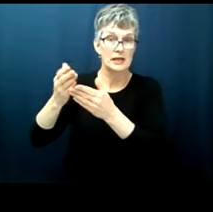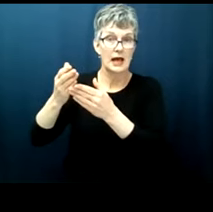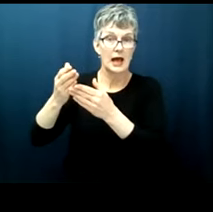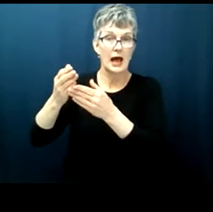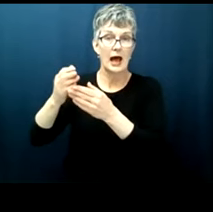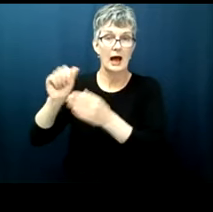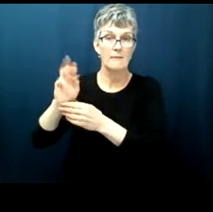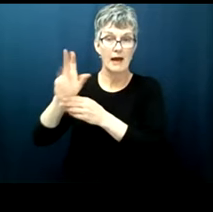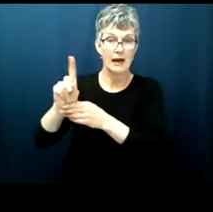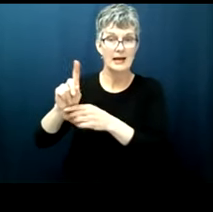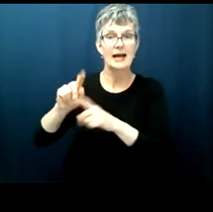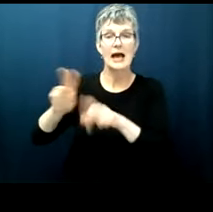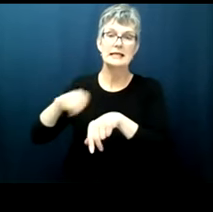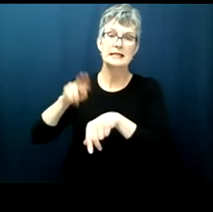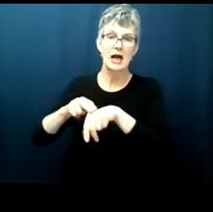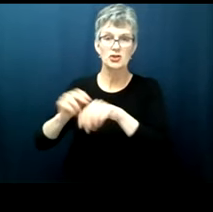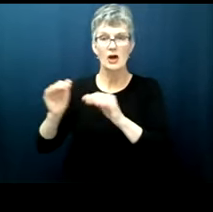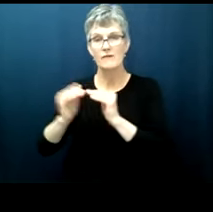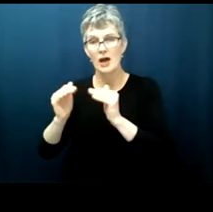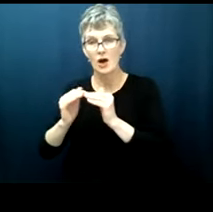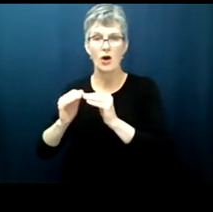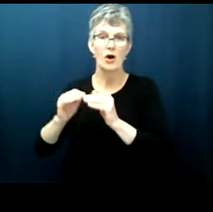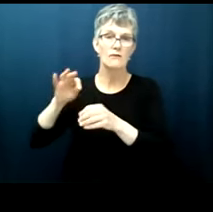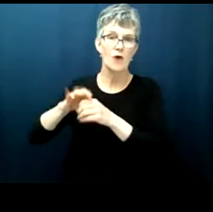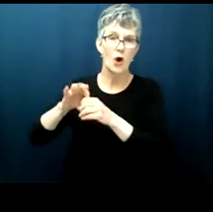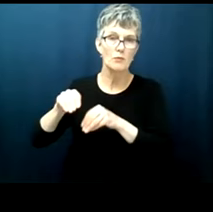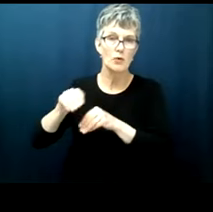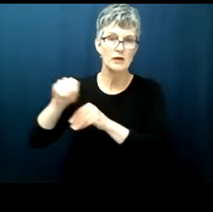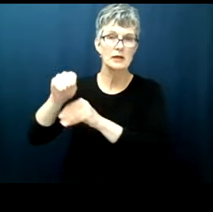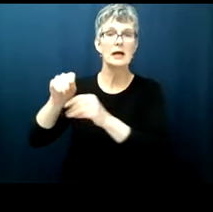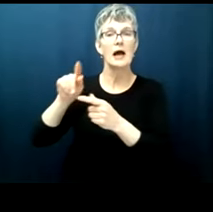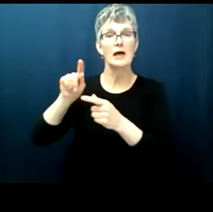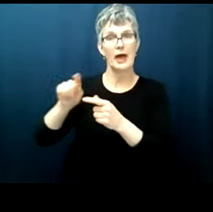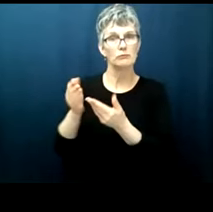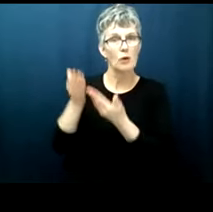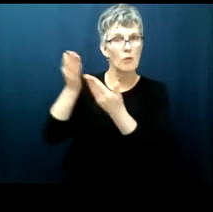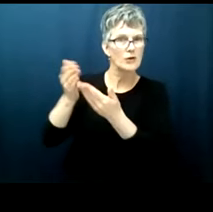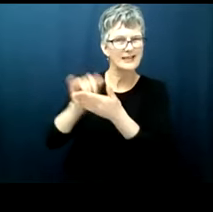national fair vote movement it does a version of what my students did in a sort of more elaborately